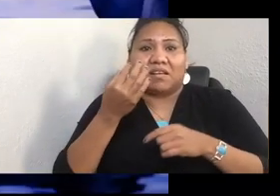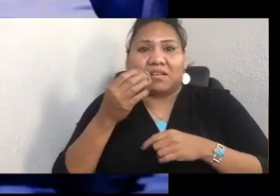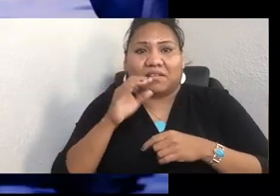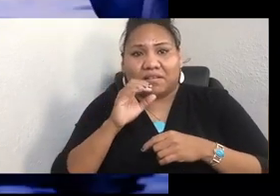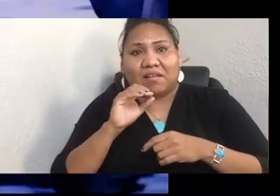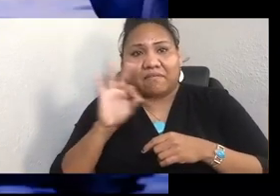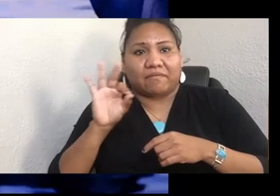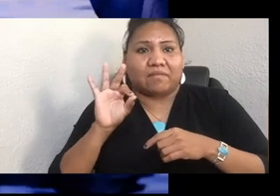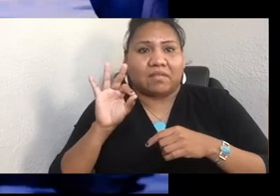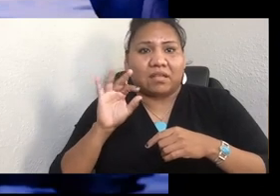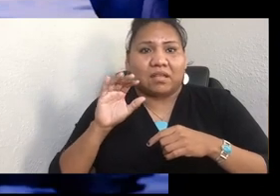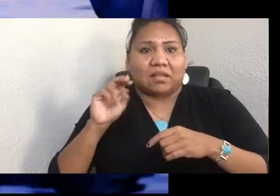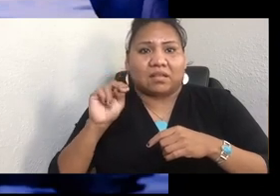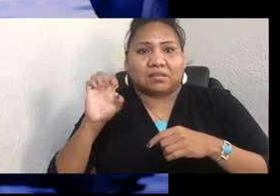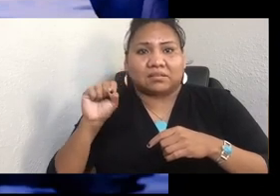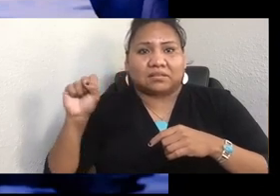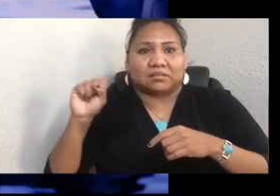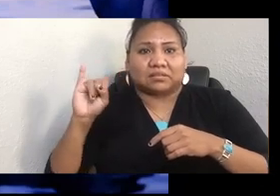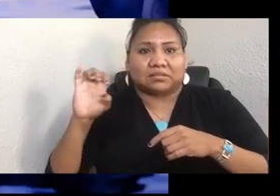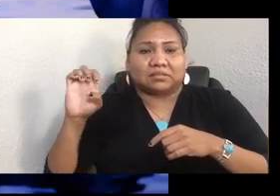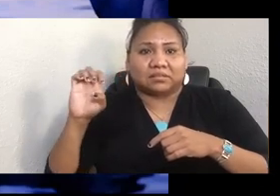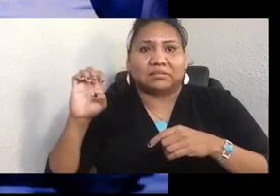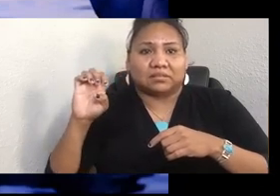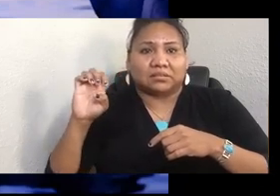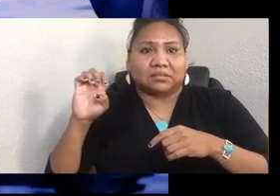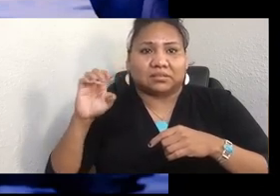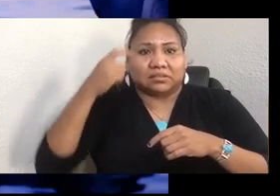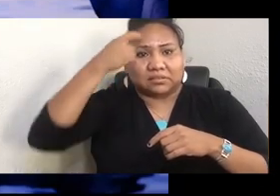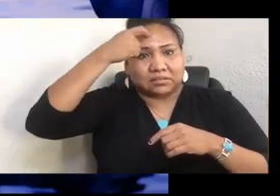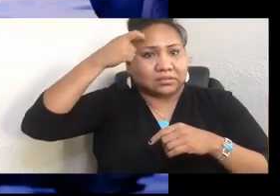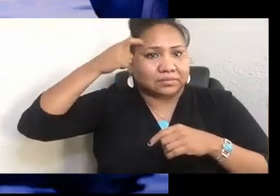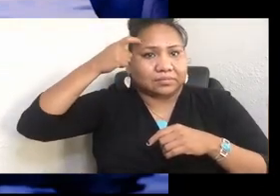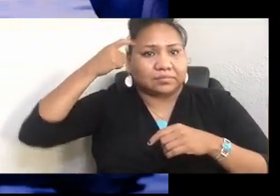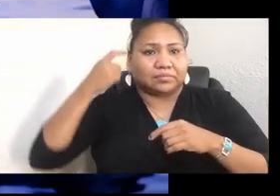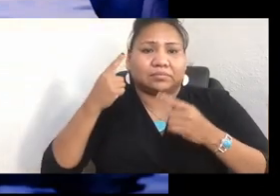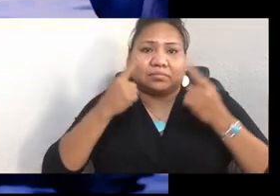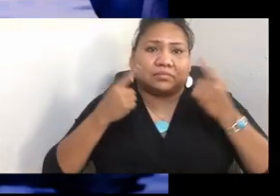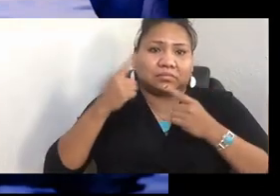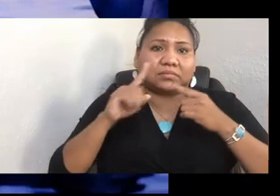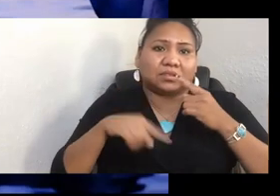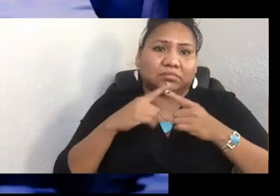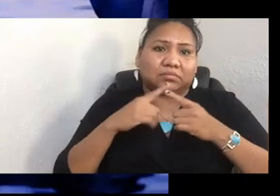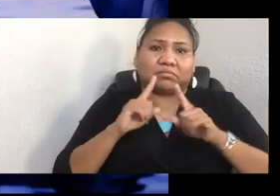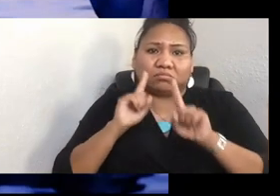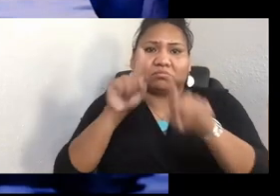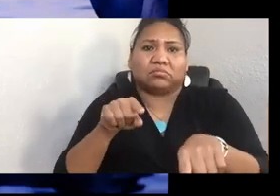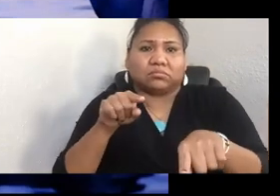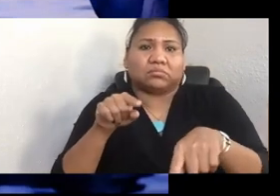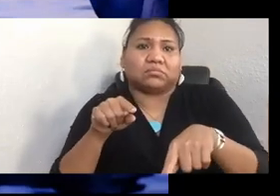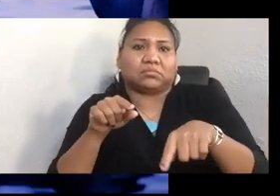And it's something I've really been thinking about a lot. Like, when I went to Haudenosaunee country, they still had chiefs and clan mothers.